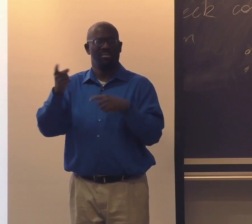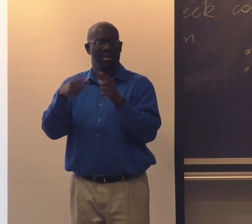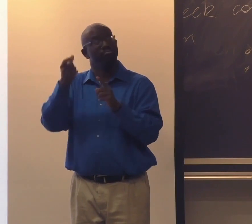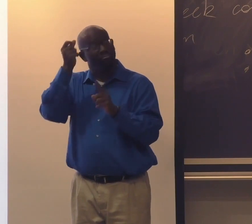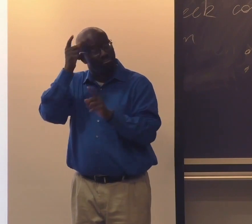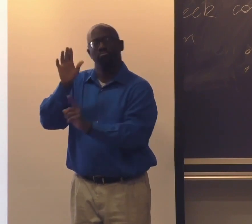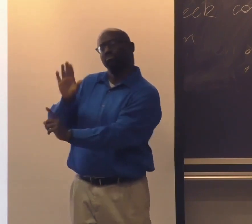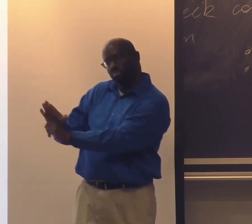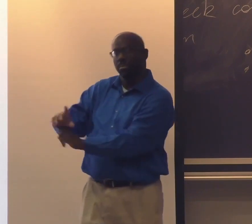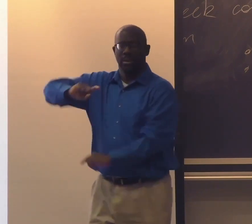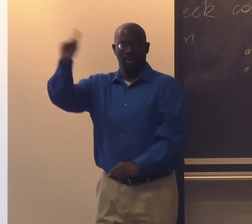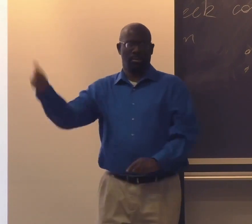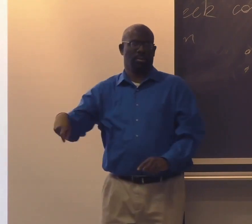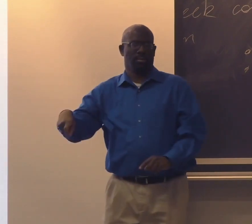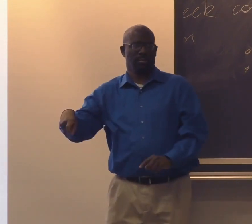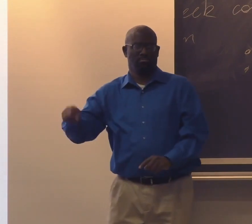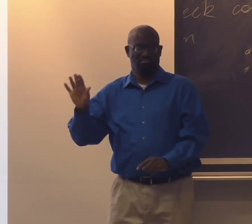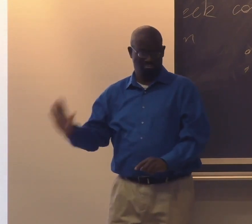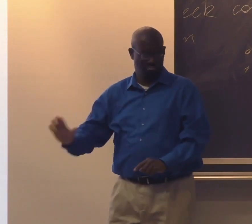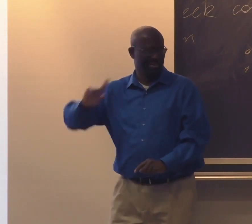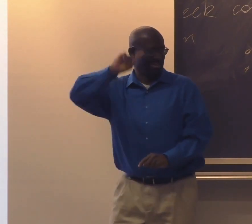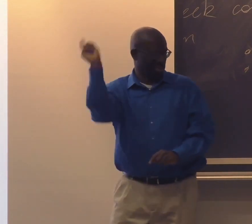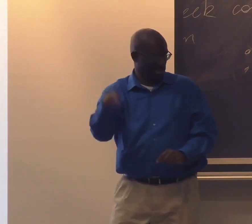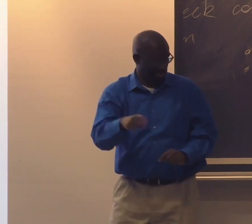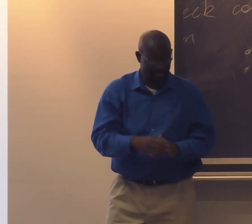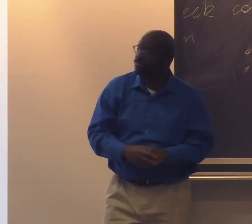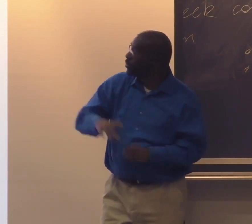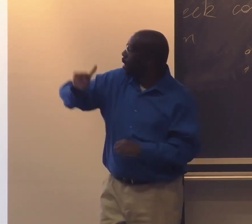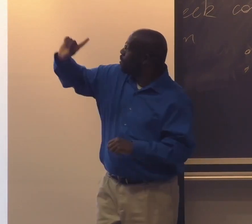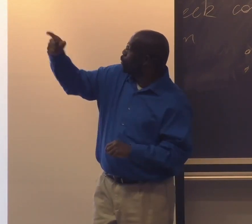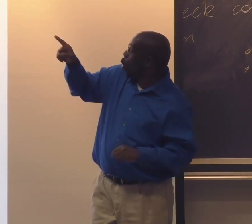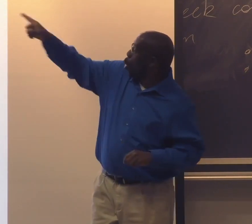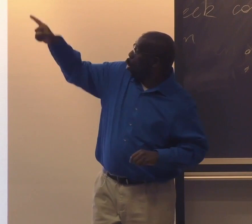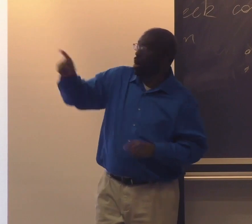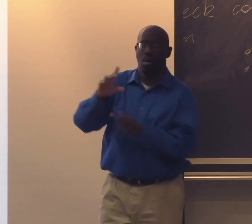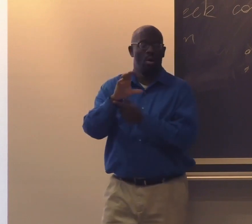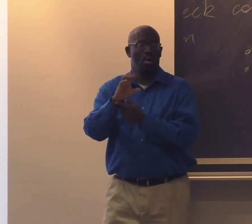So now I'm going to give you a few examples of Black ASL. These are Texas signs.